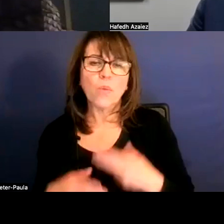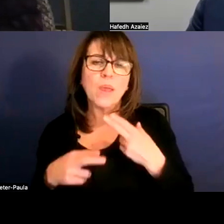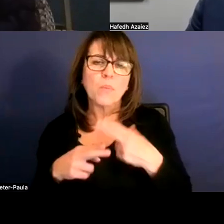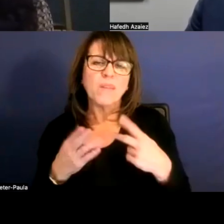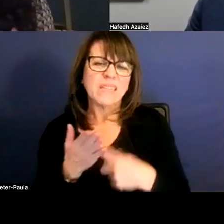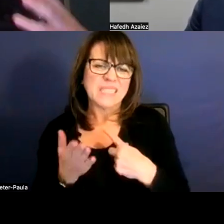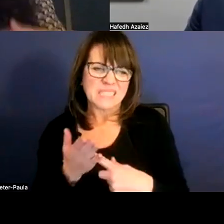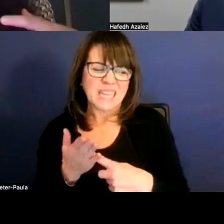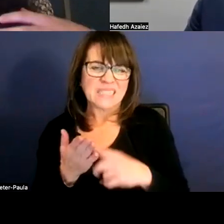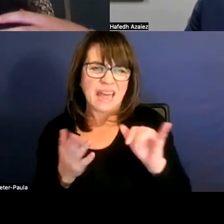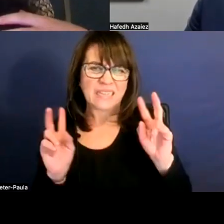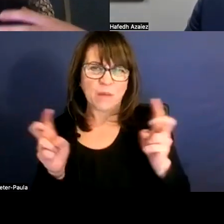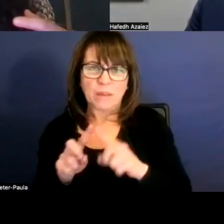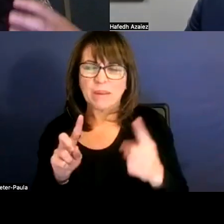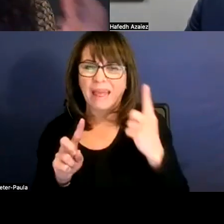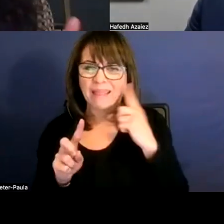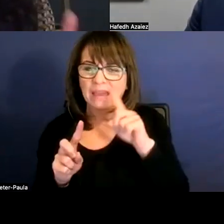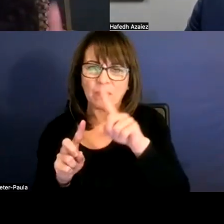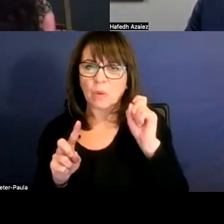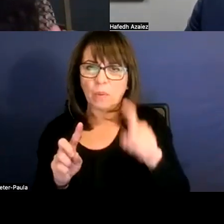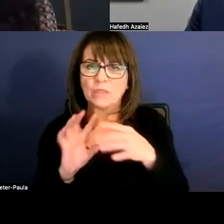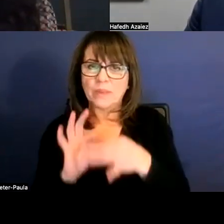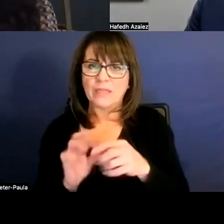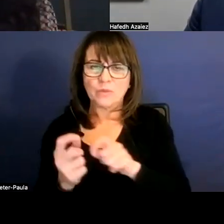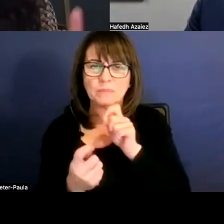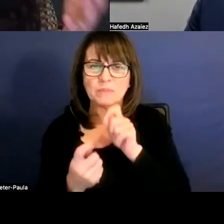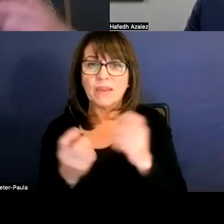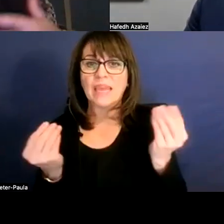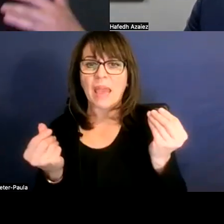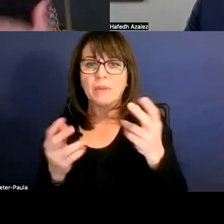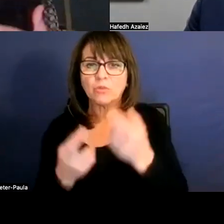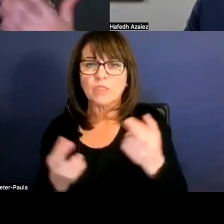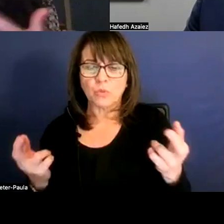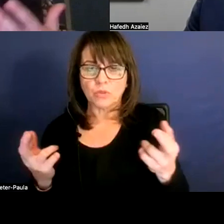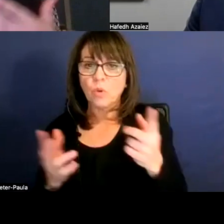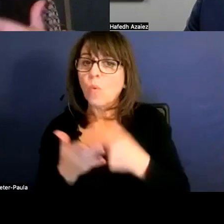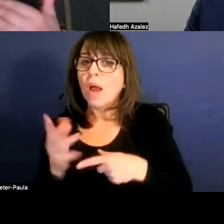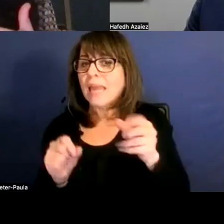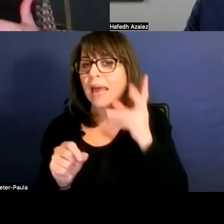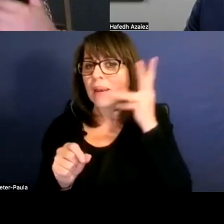but I think this question is really related to specific campus resources. So what can parents and community members do